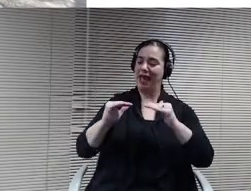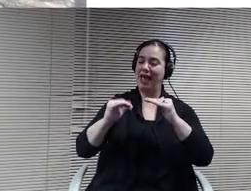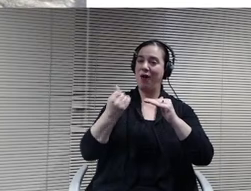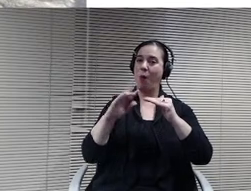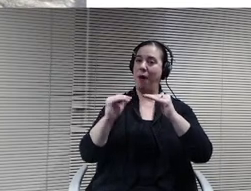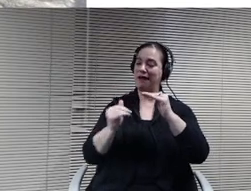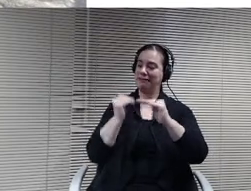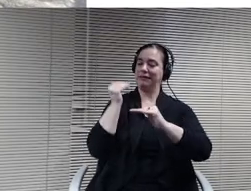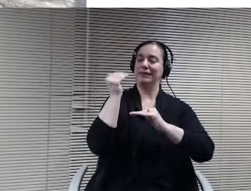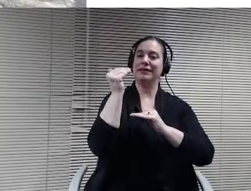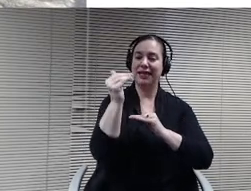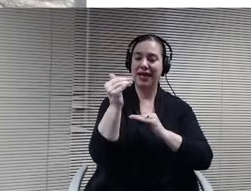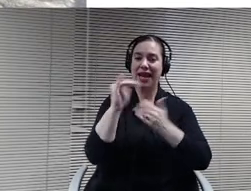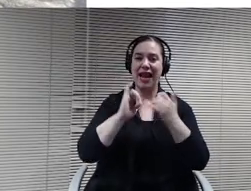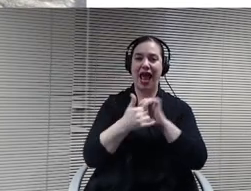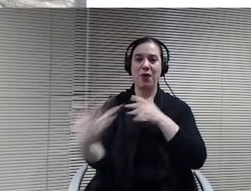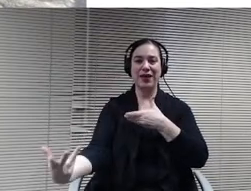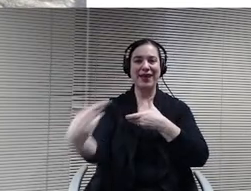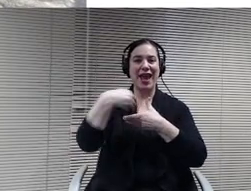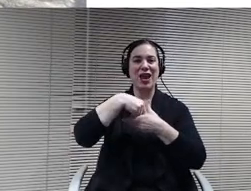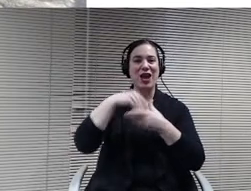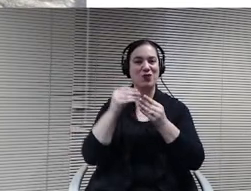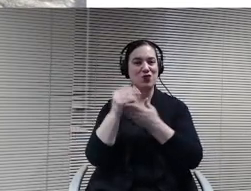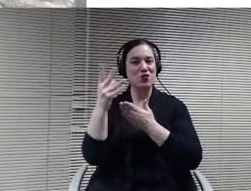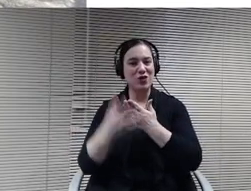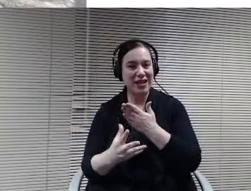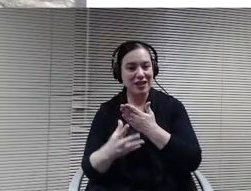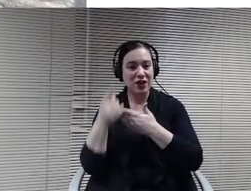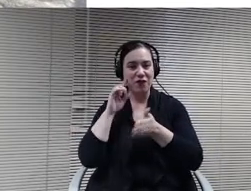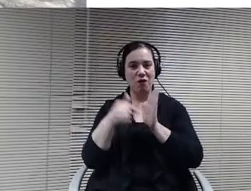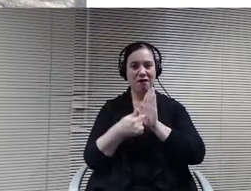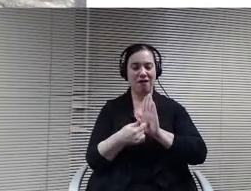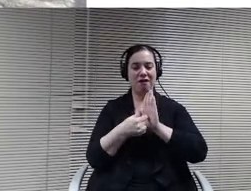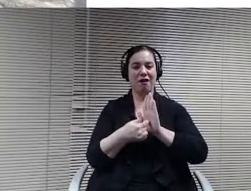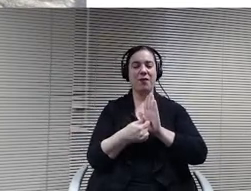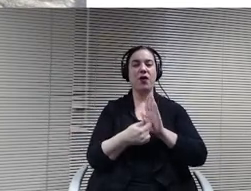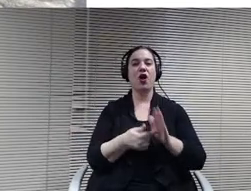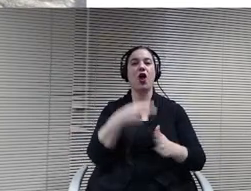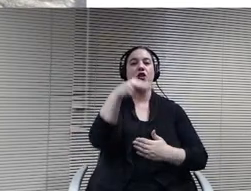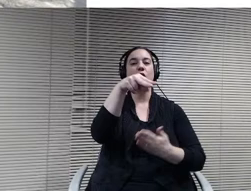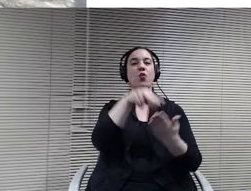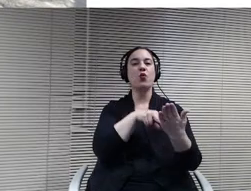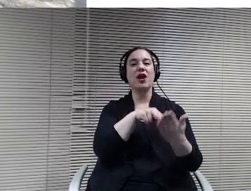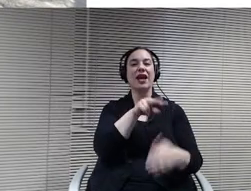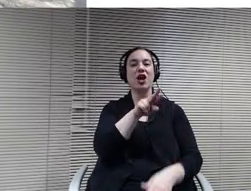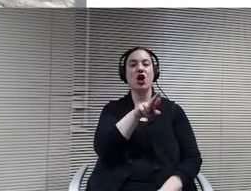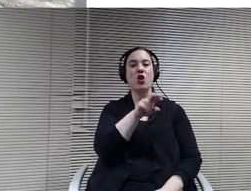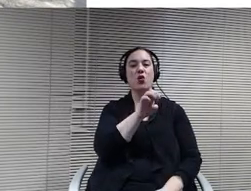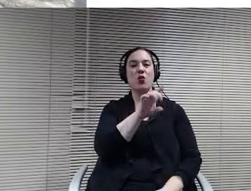In this case, it's a readathon. So how many minutes still over half a million minutes were read this year by our students and in